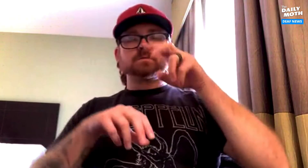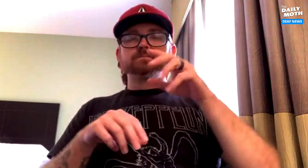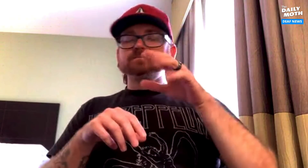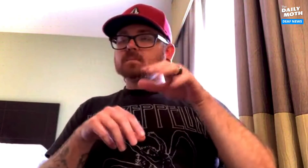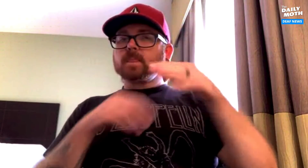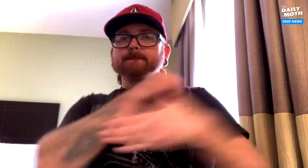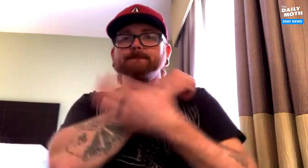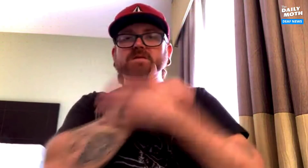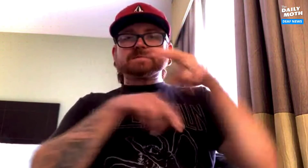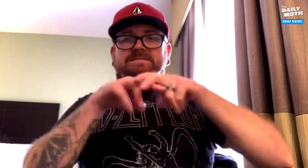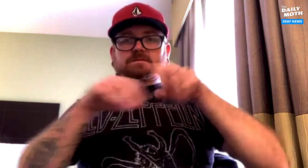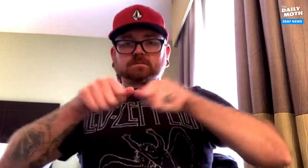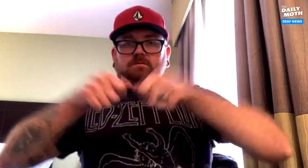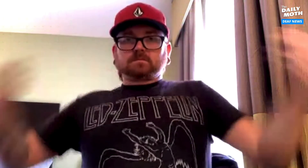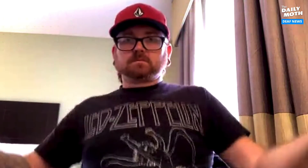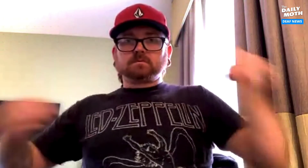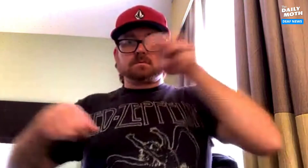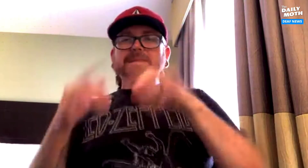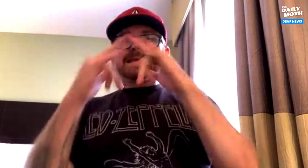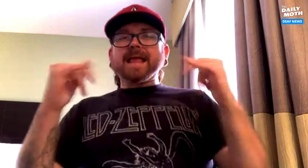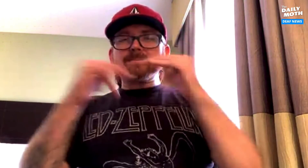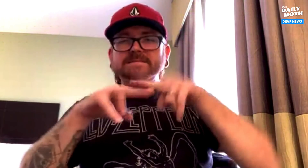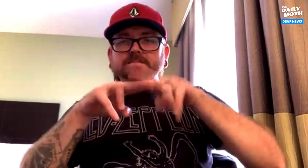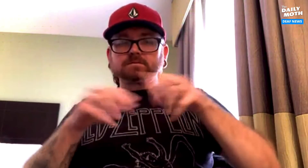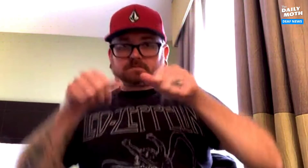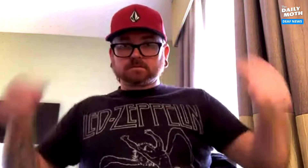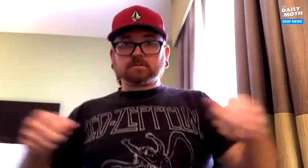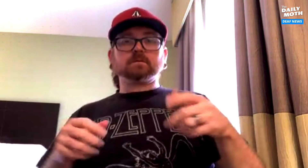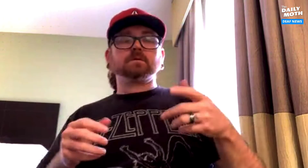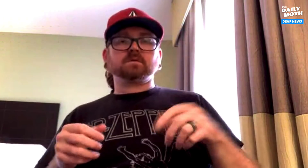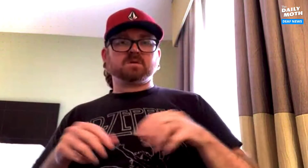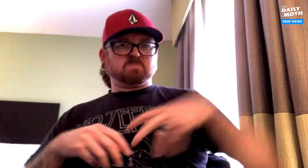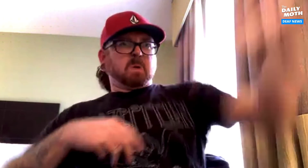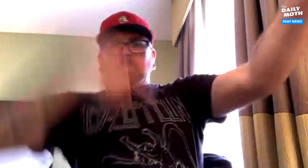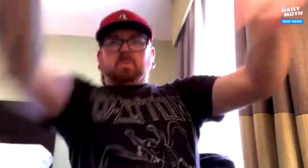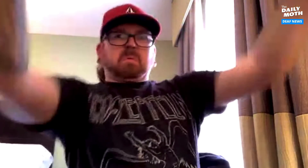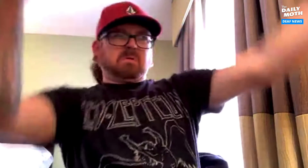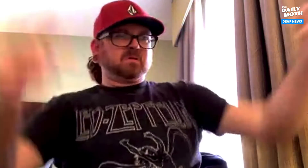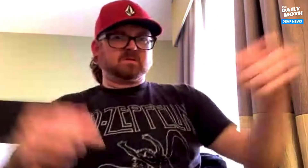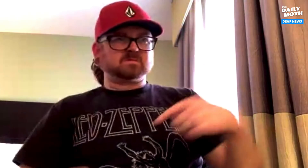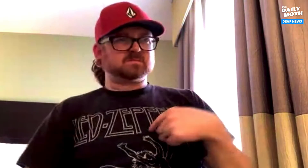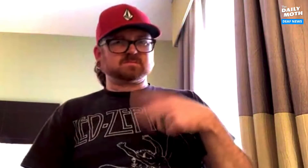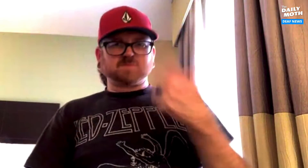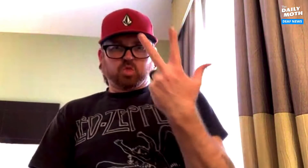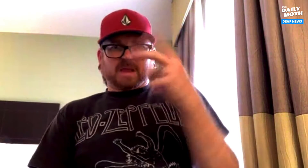my beach chairs (camping chairs) were tossed away.